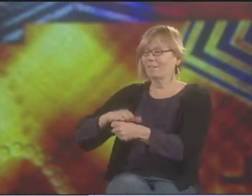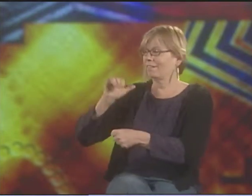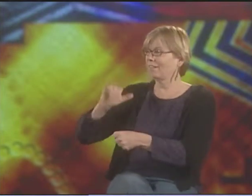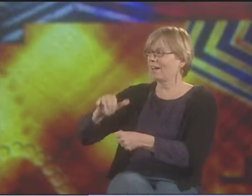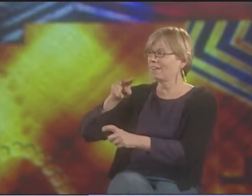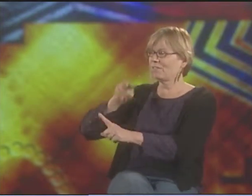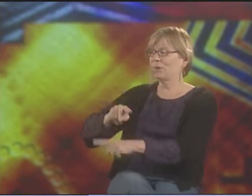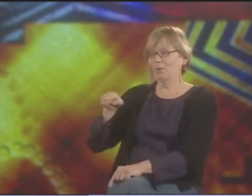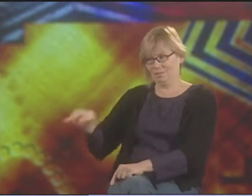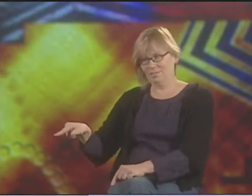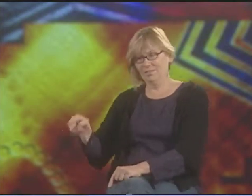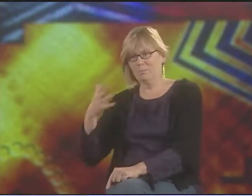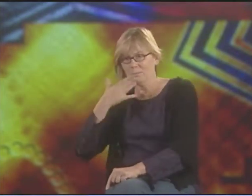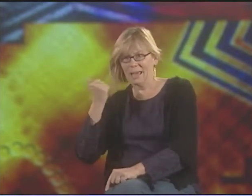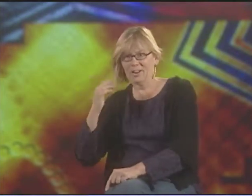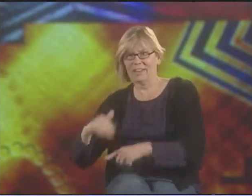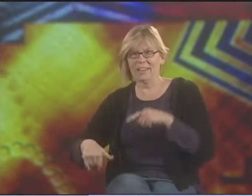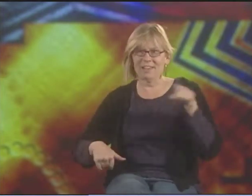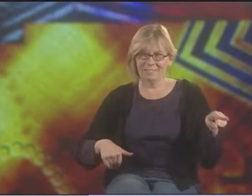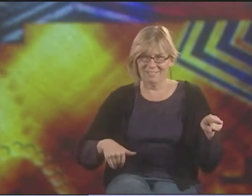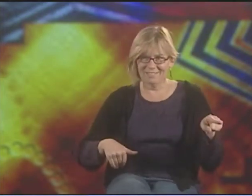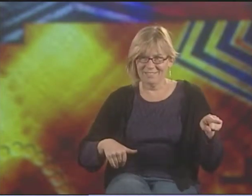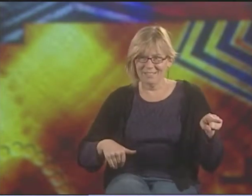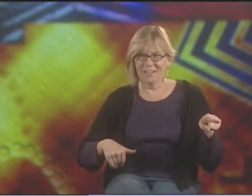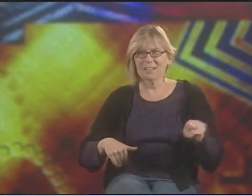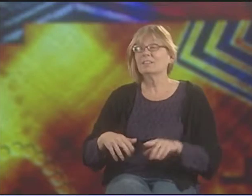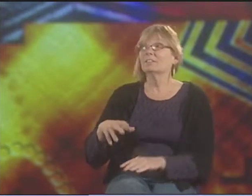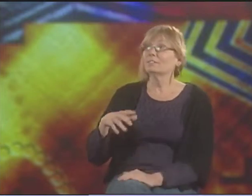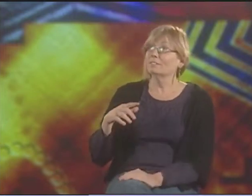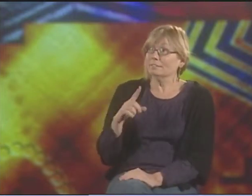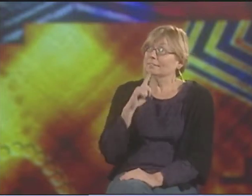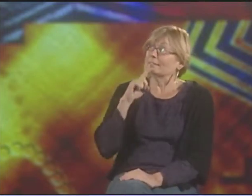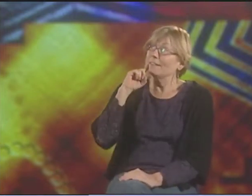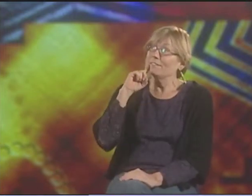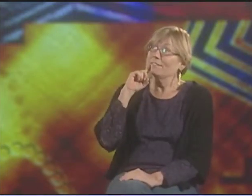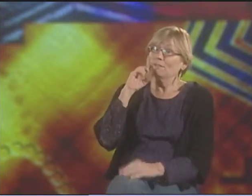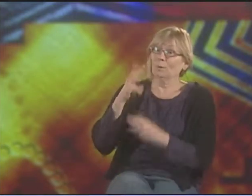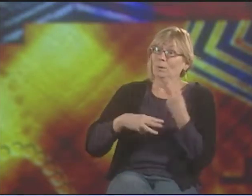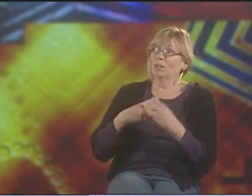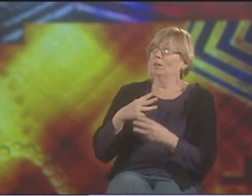THAT ARE GROWING-- THAN TREES THAT ARE GROWING WILD IN NATURE.